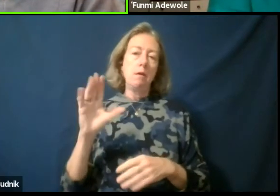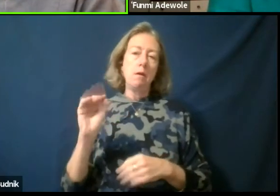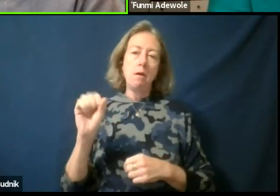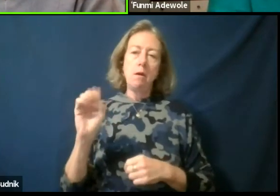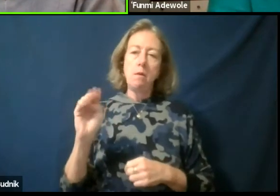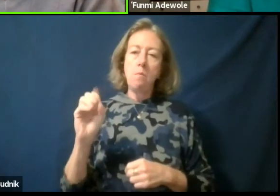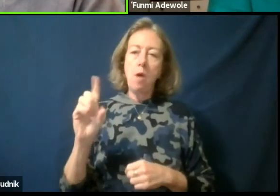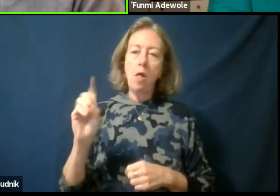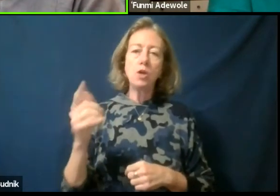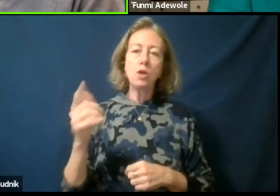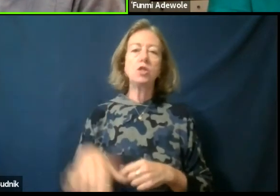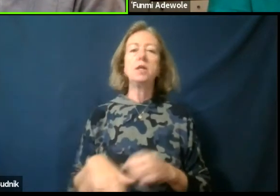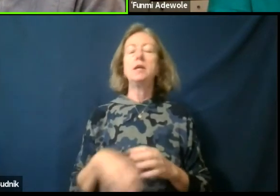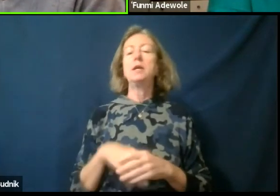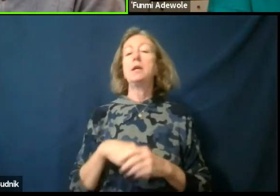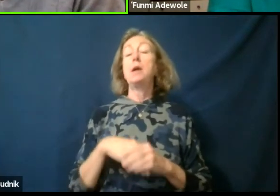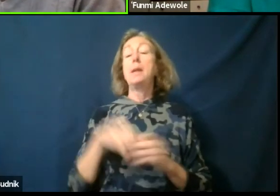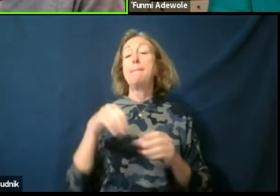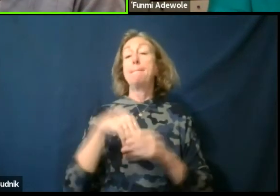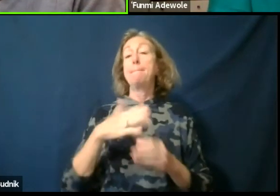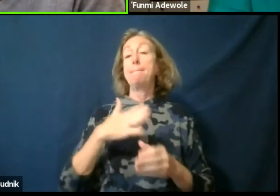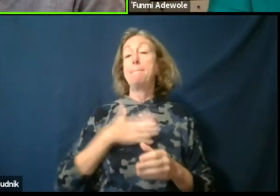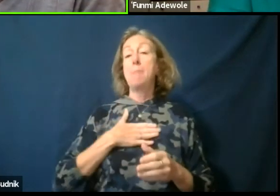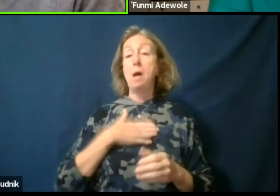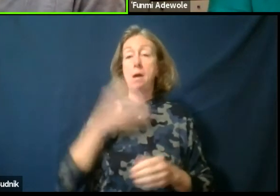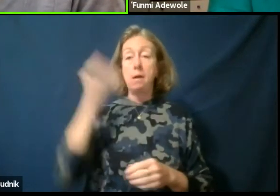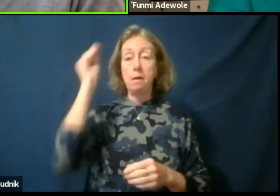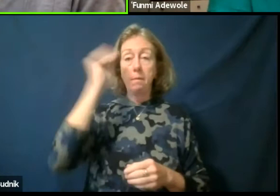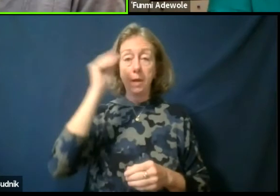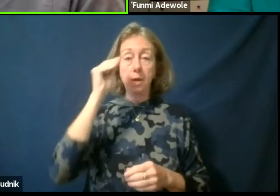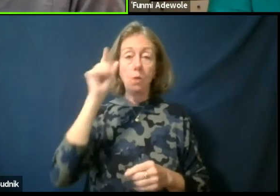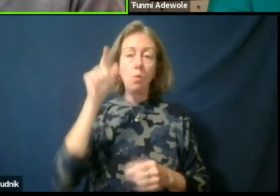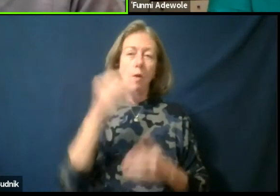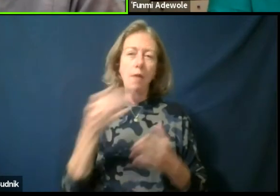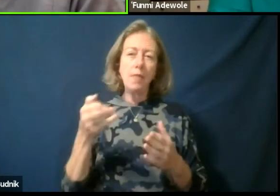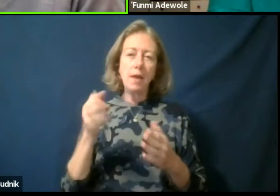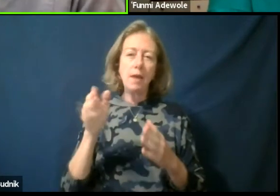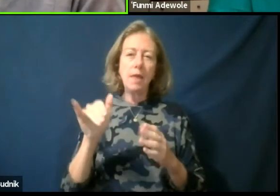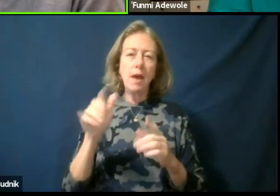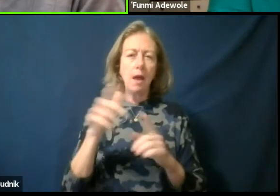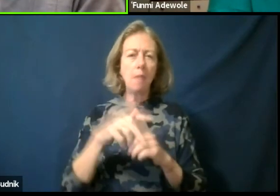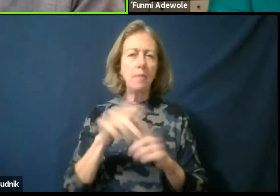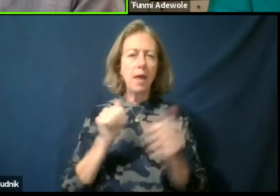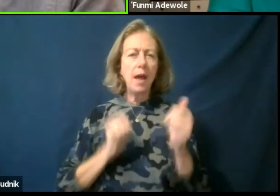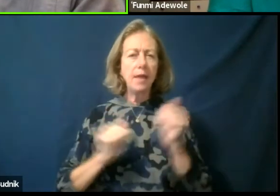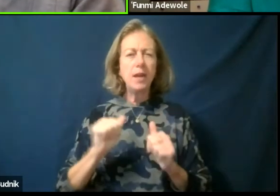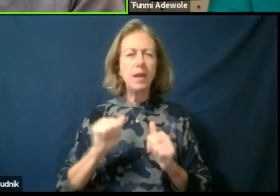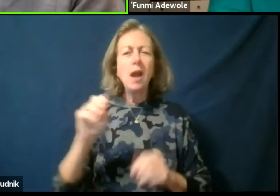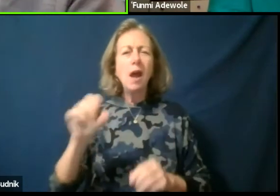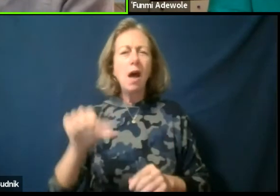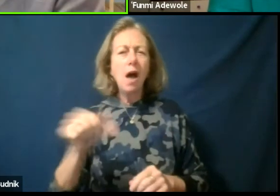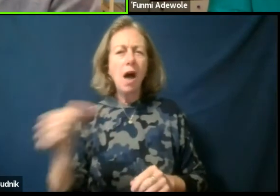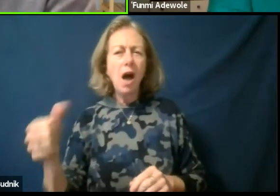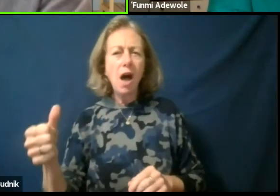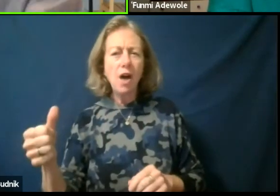And so in my opinion, one of the things that applied theater and all the kind of forms, you know practices that take us